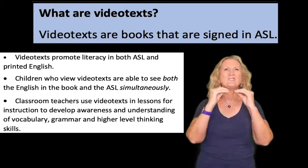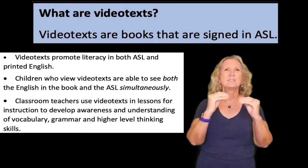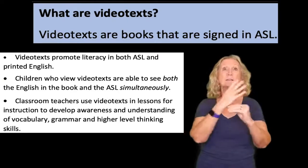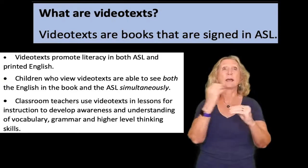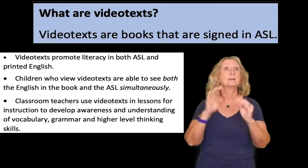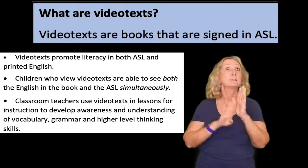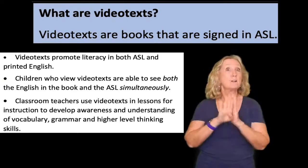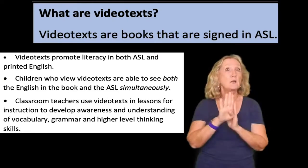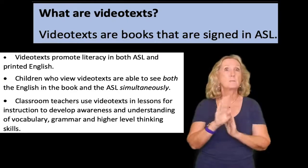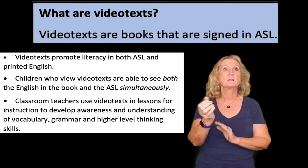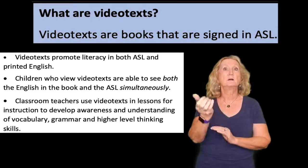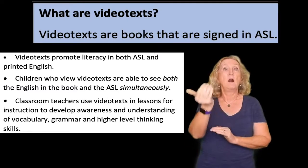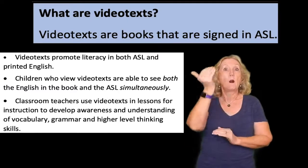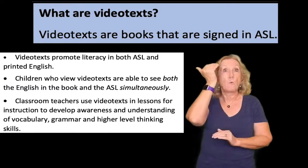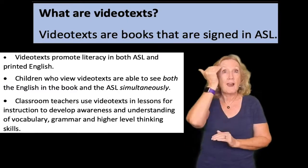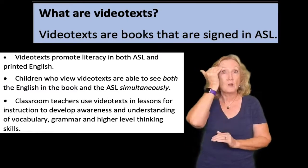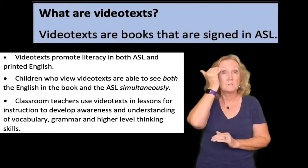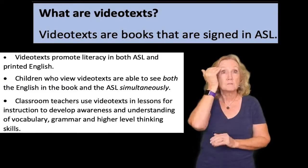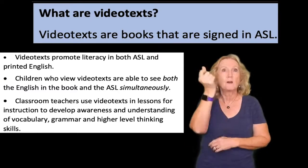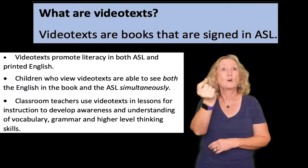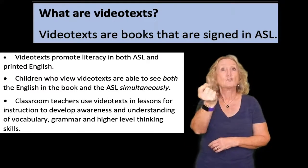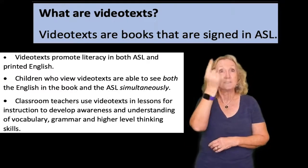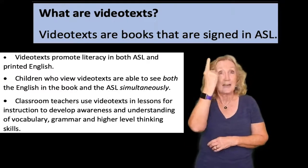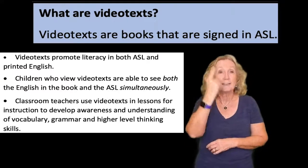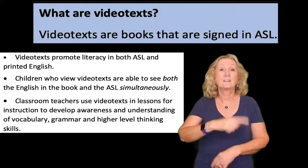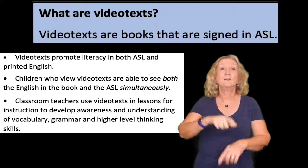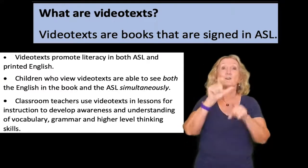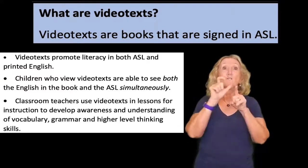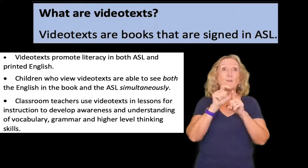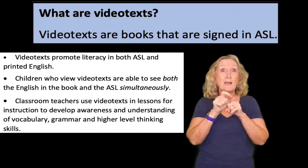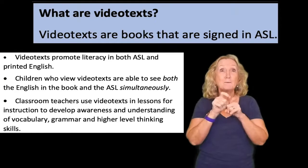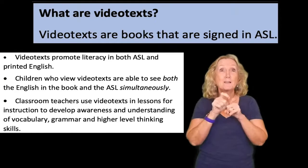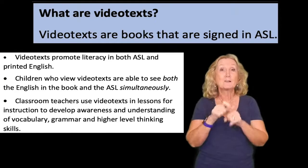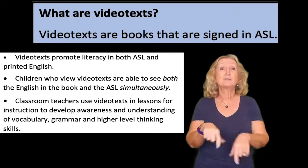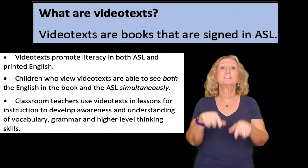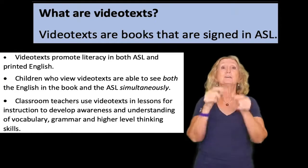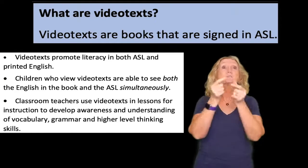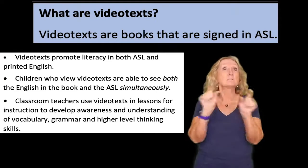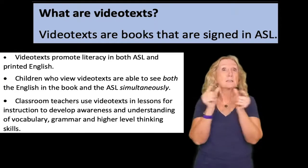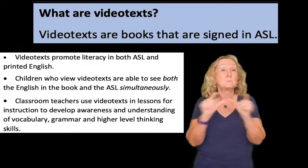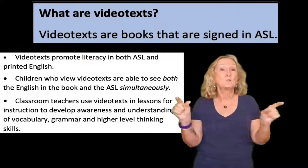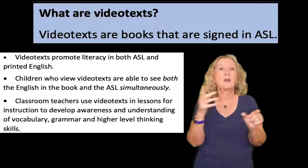to develop awareness and understanding